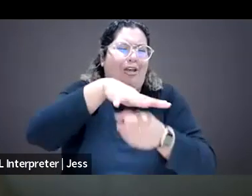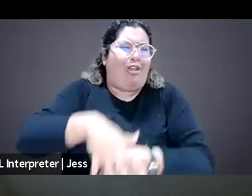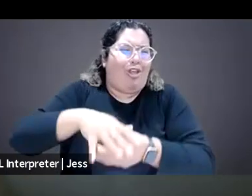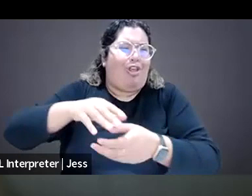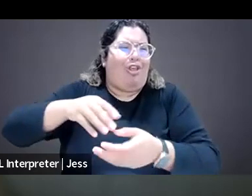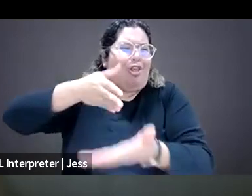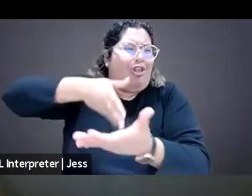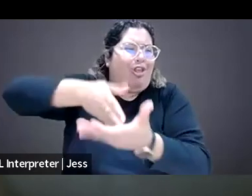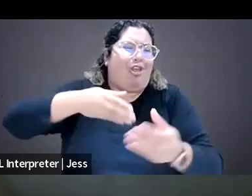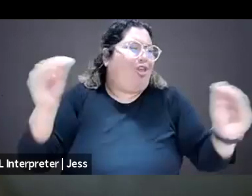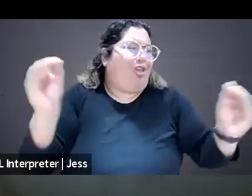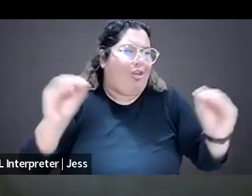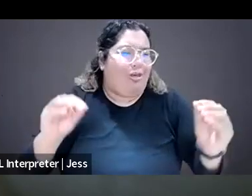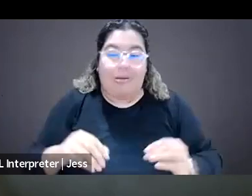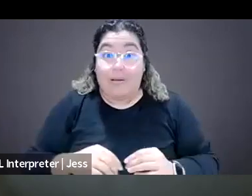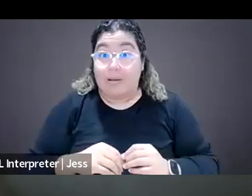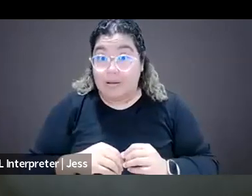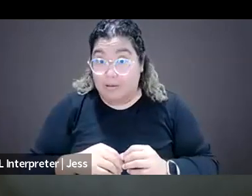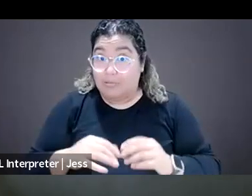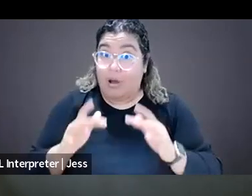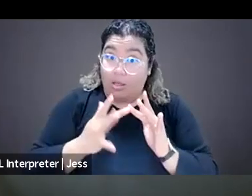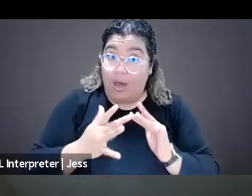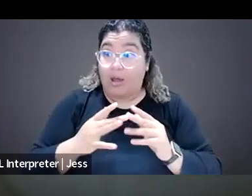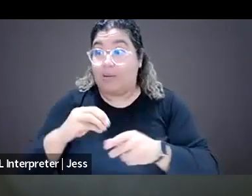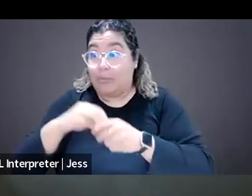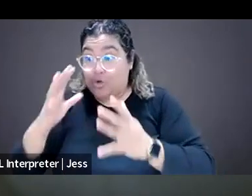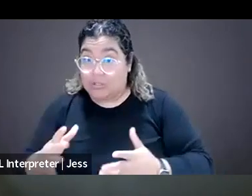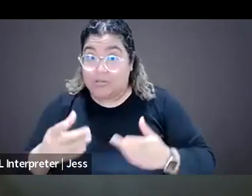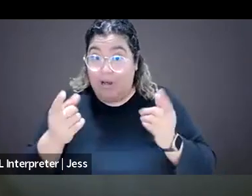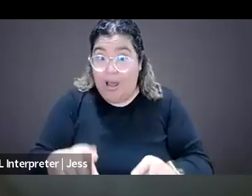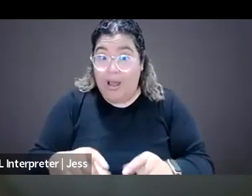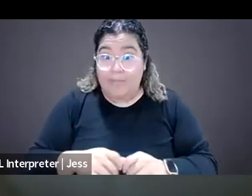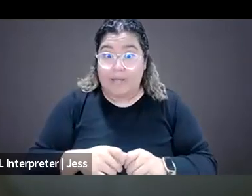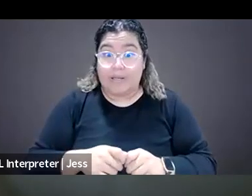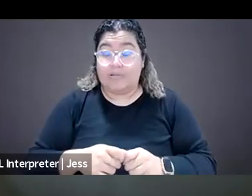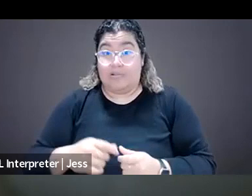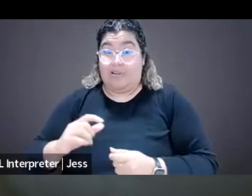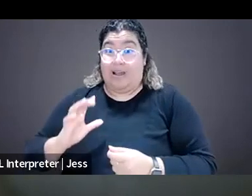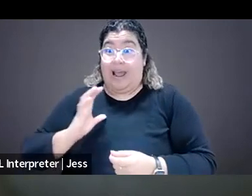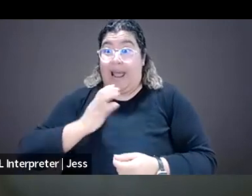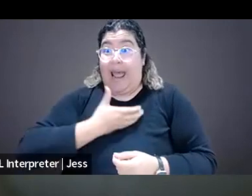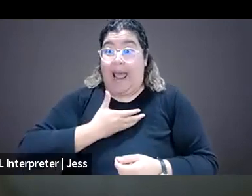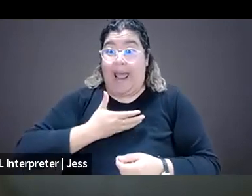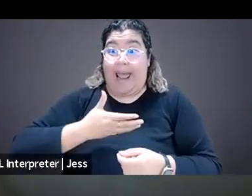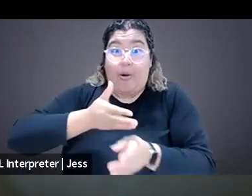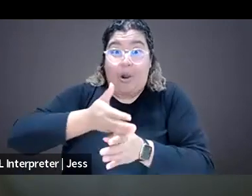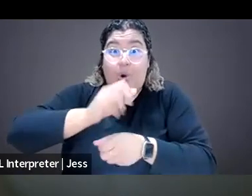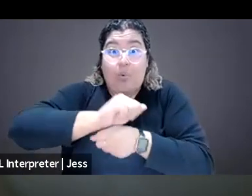but that's definitely not the case. And we cover a lot of the same beats that professional journalists or career journalists do as well.